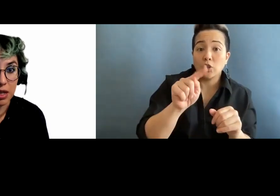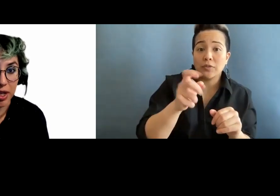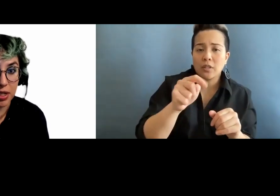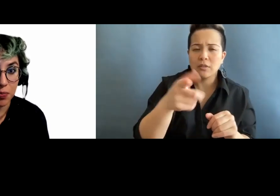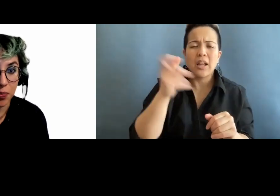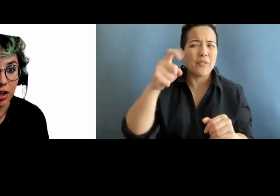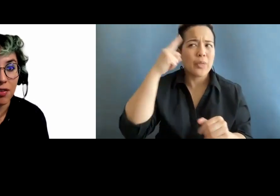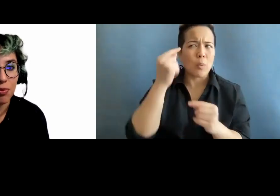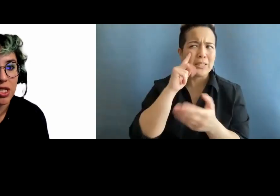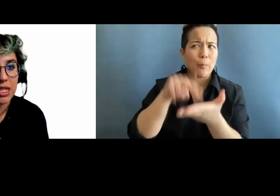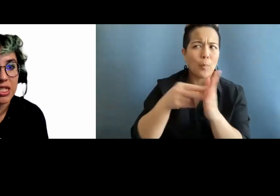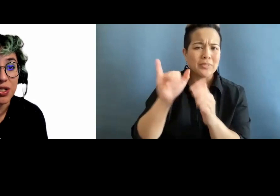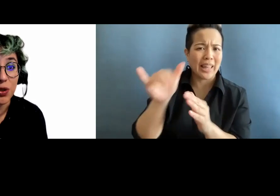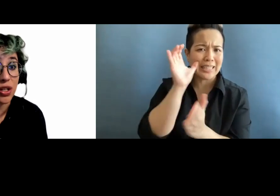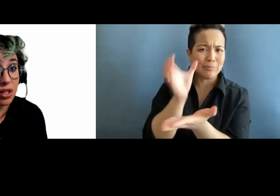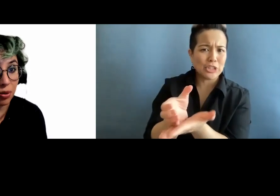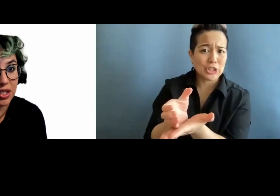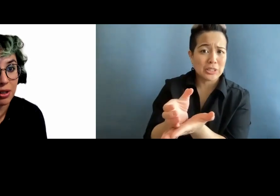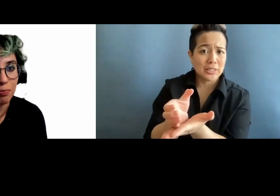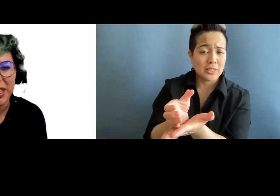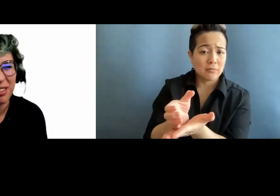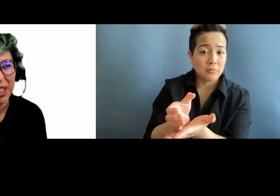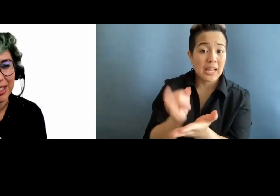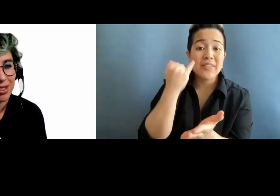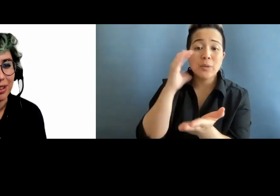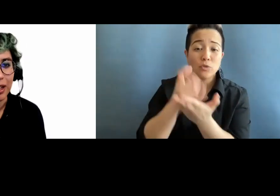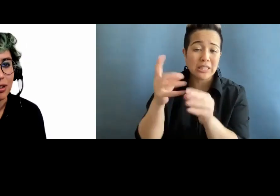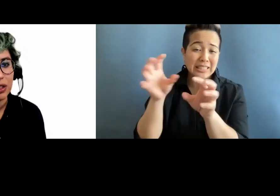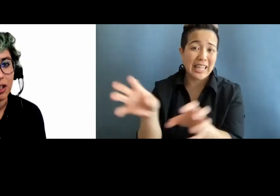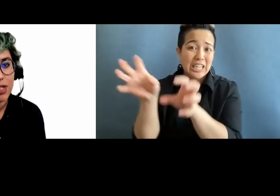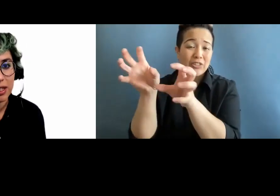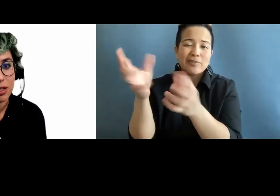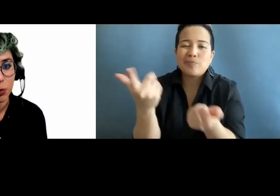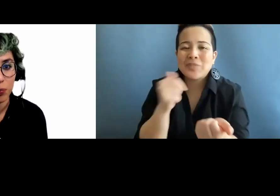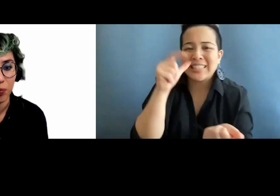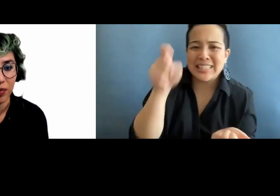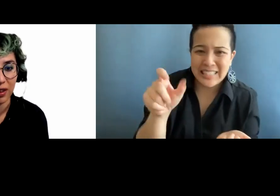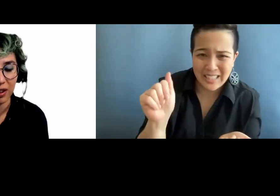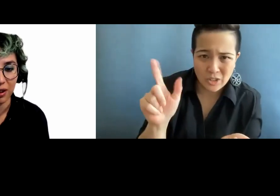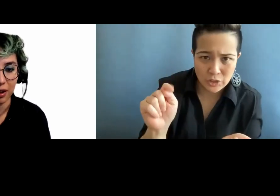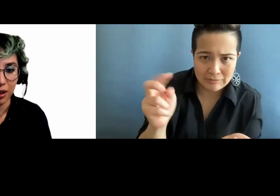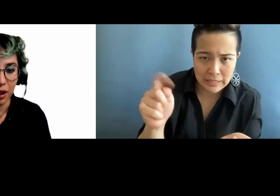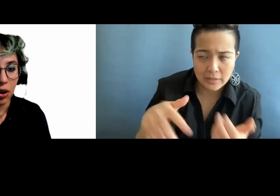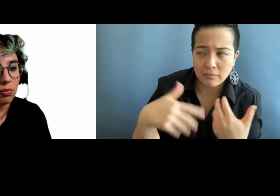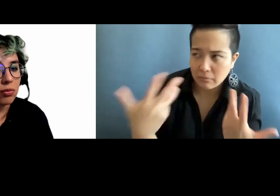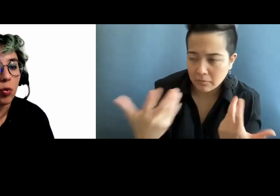image? If an image is just decoration, it really doesn't need alternative text.